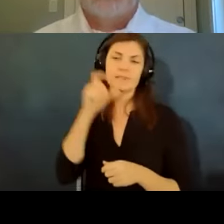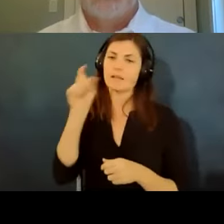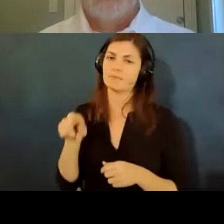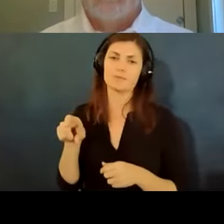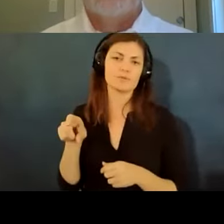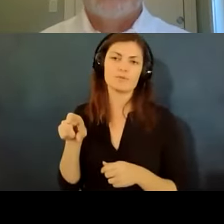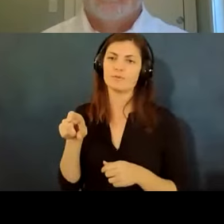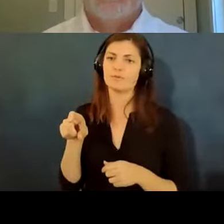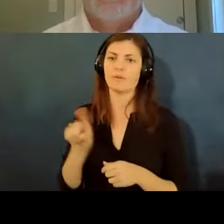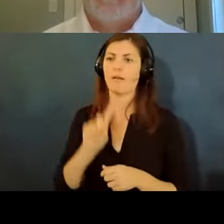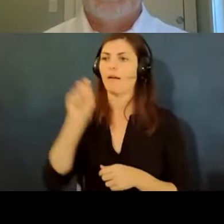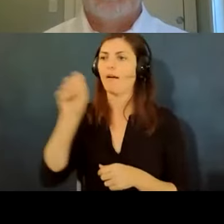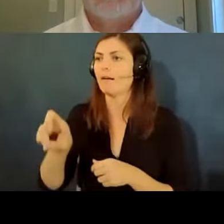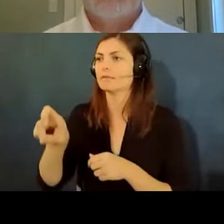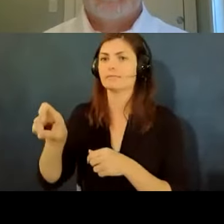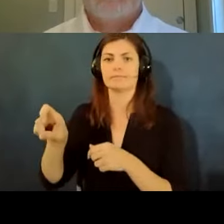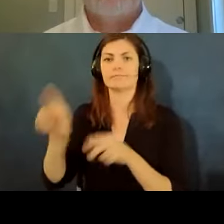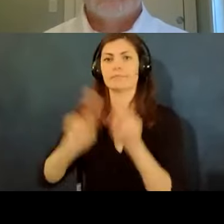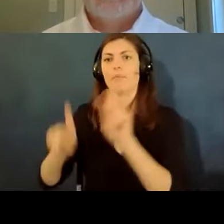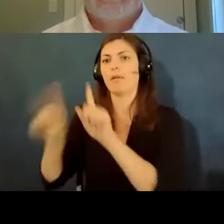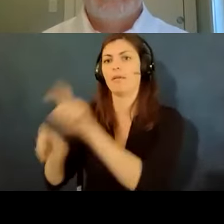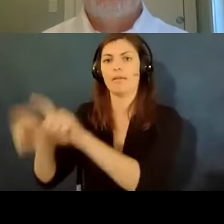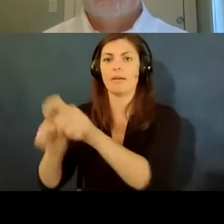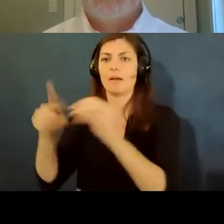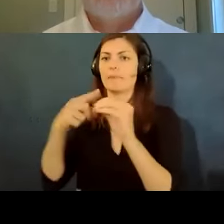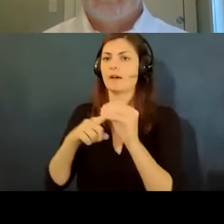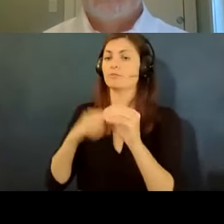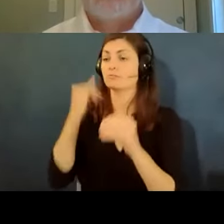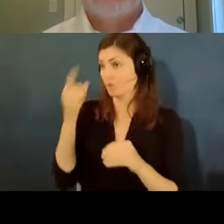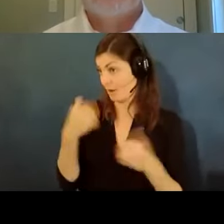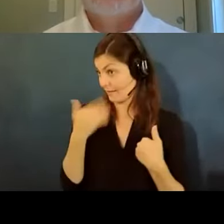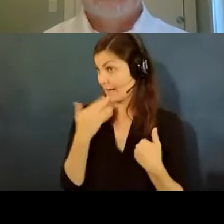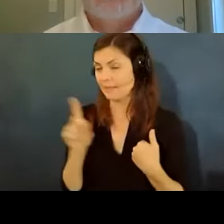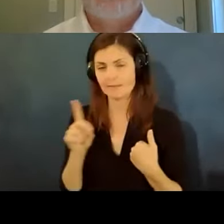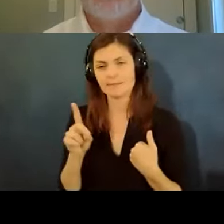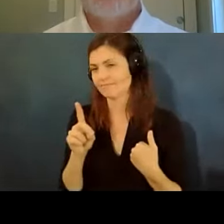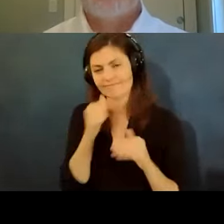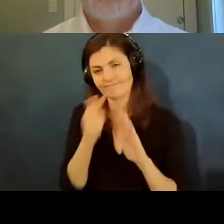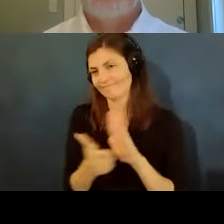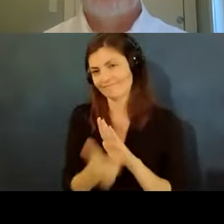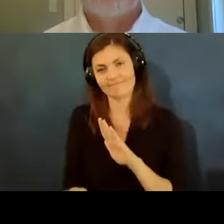go asking people about it um and then what about if we have a vaccine can they force employees to